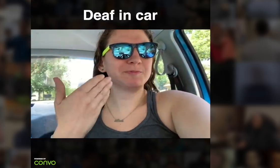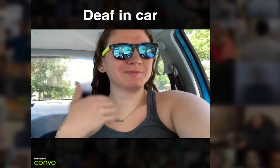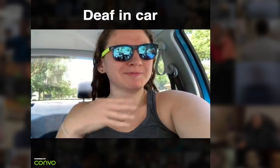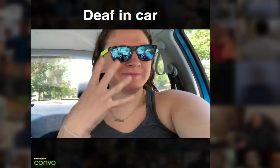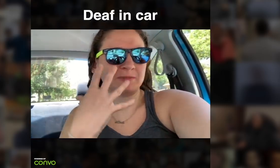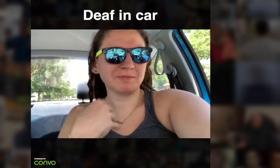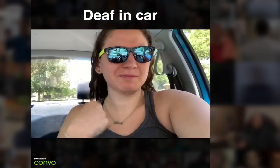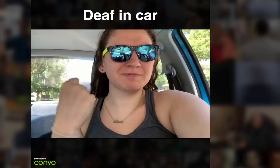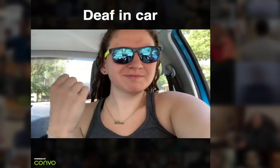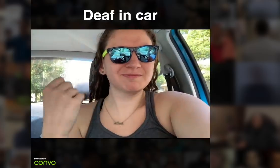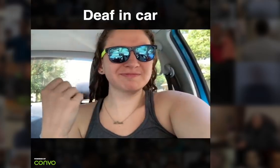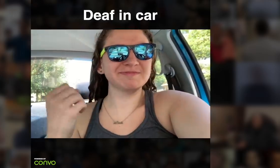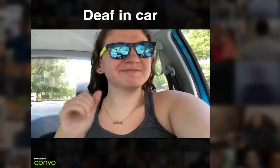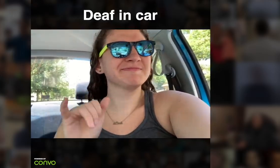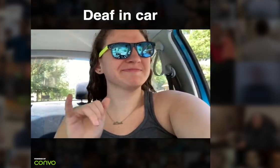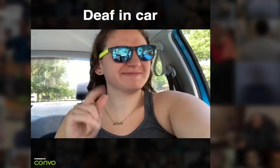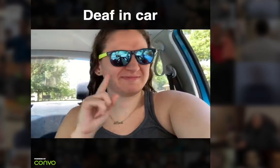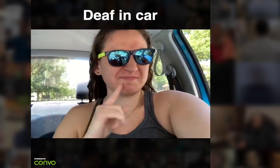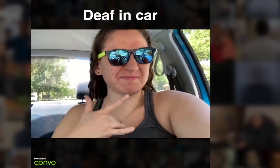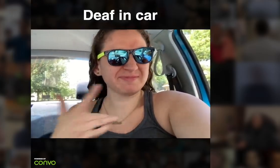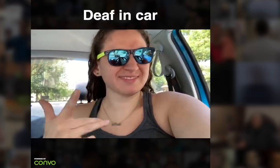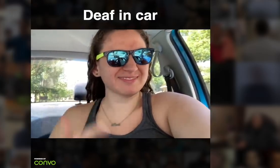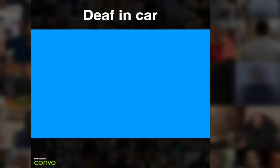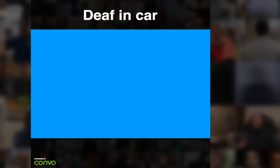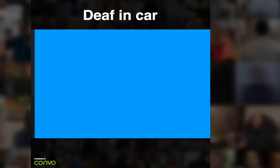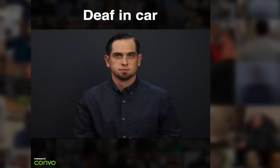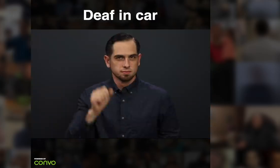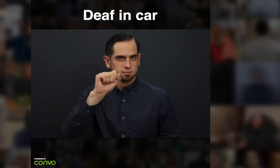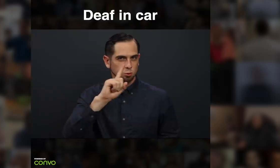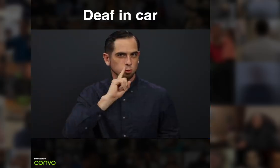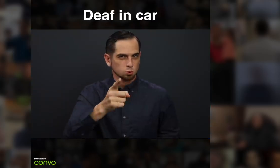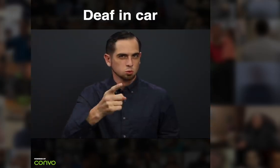I have the time and space to film a vlog. Deaf Bing! True.